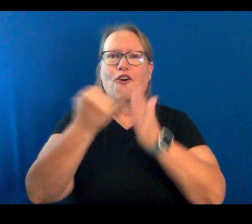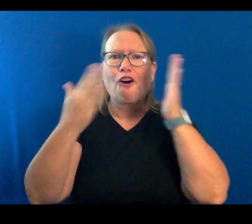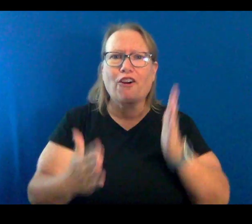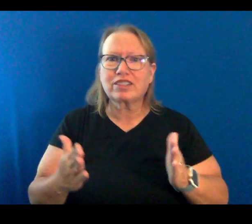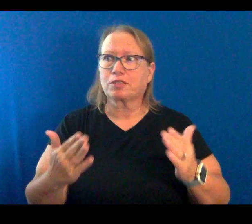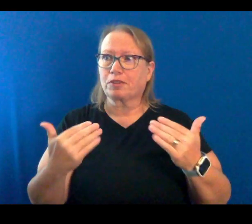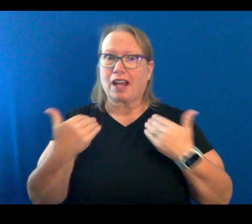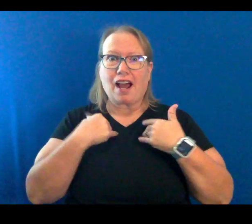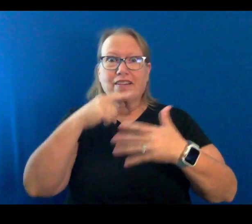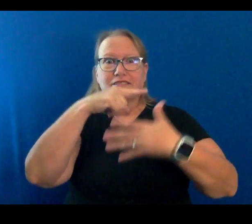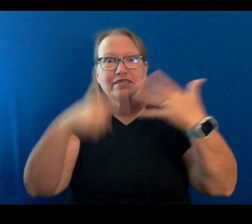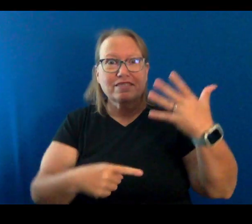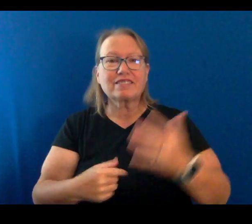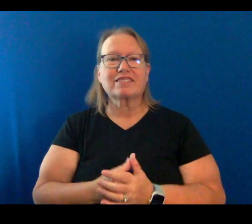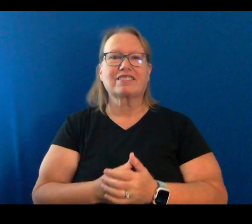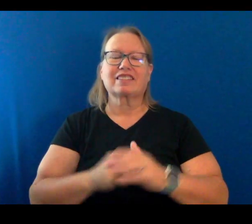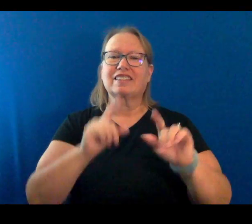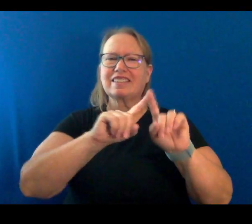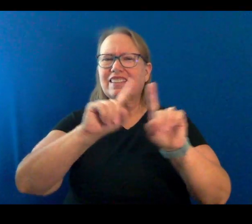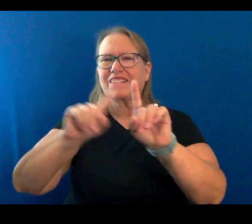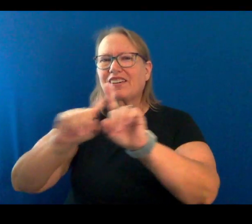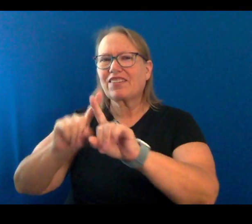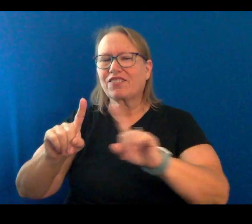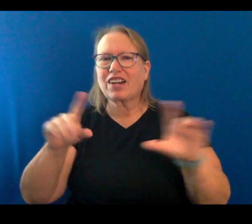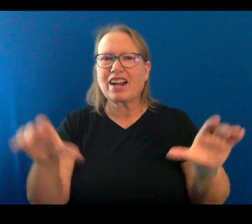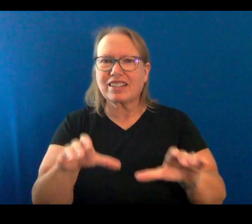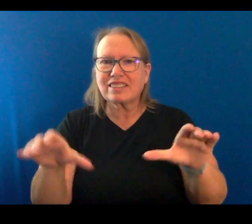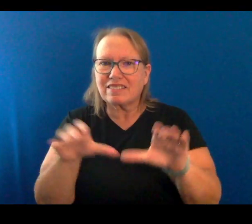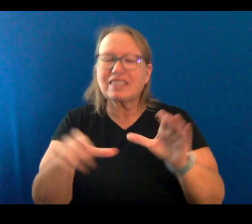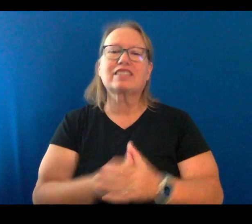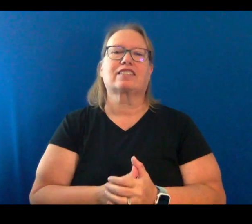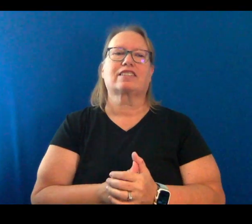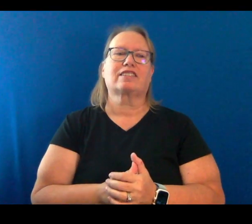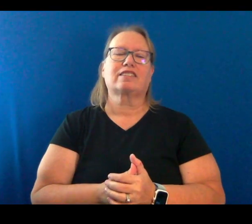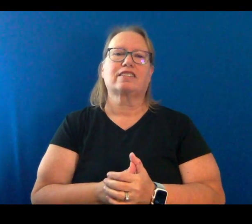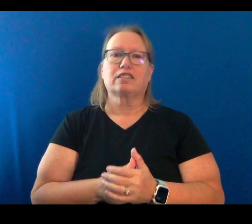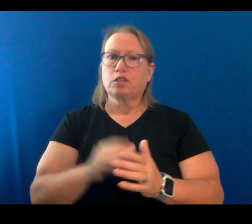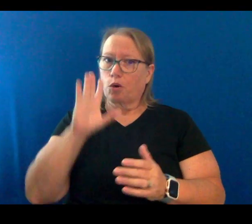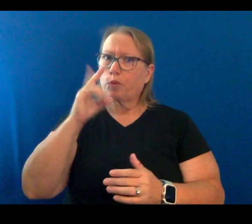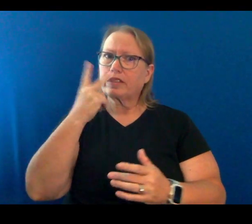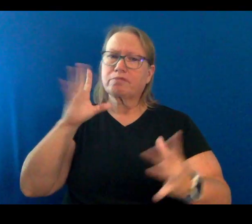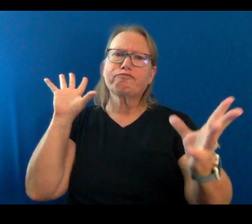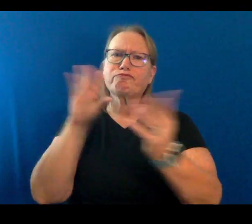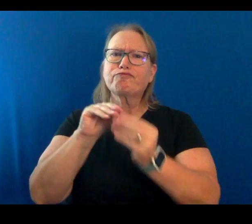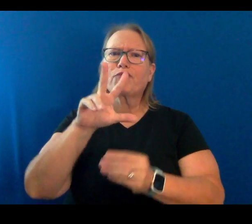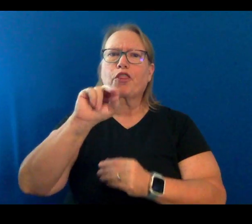all the different activities, and to see what happened, 30 years in the making.